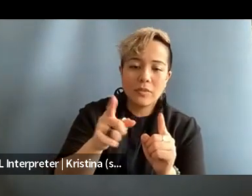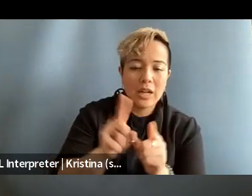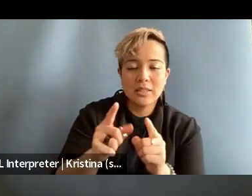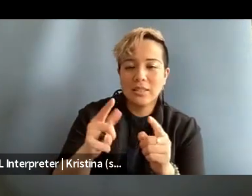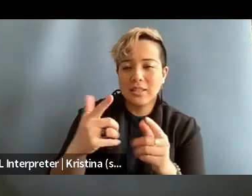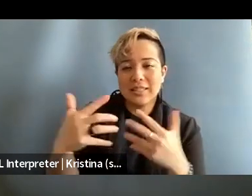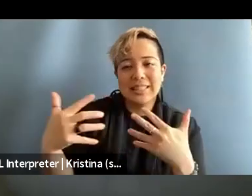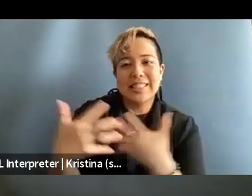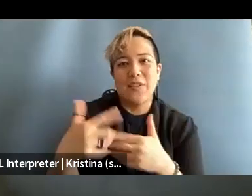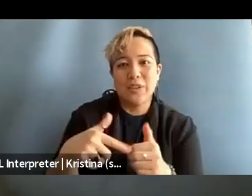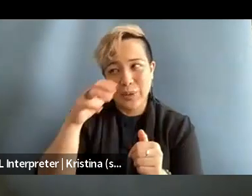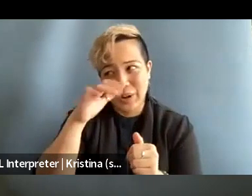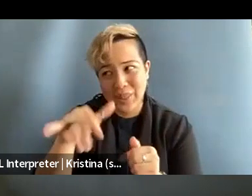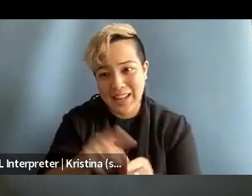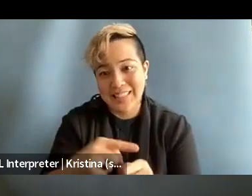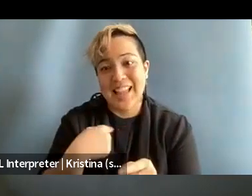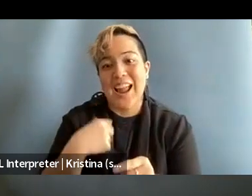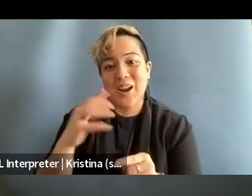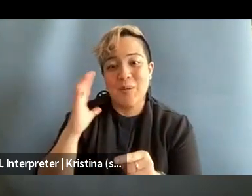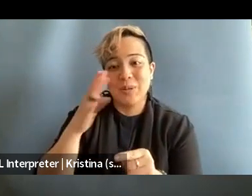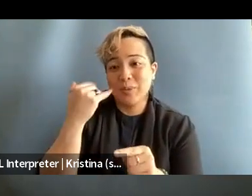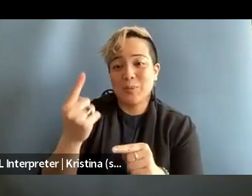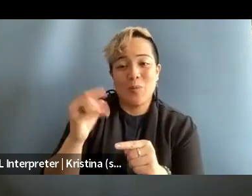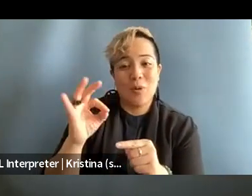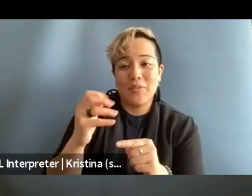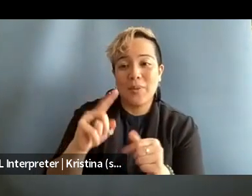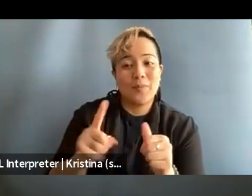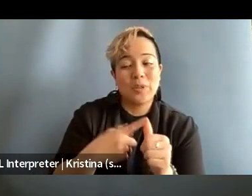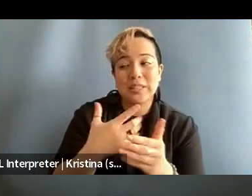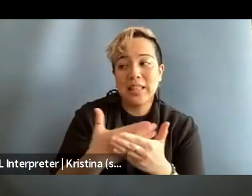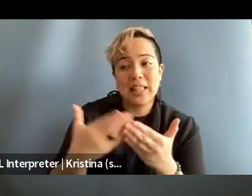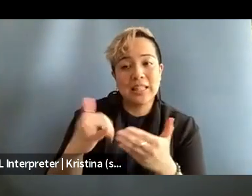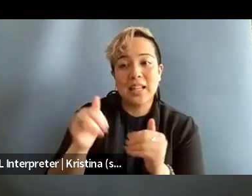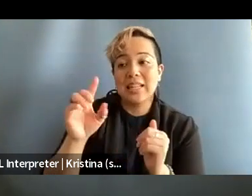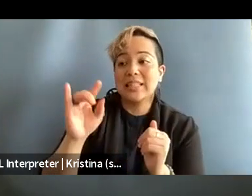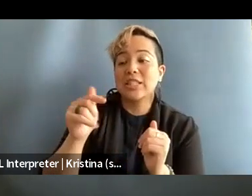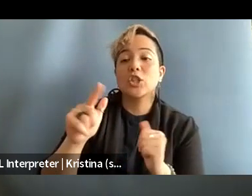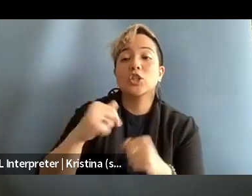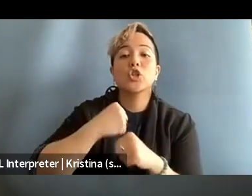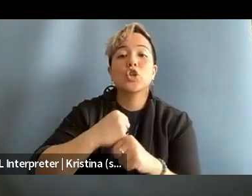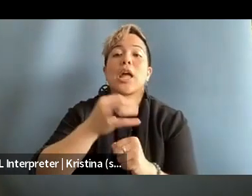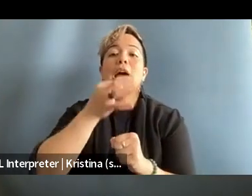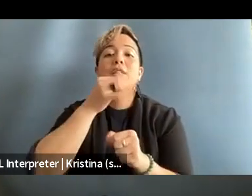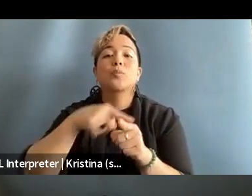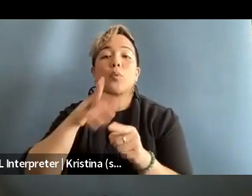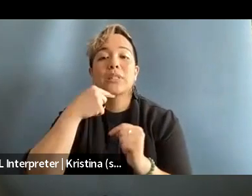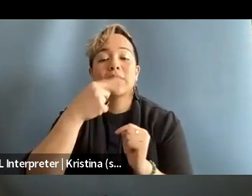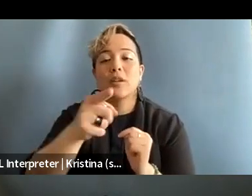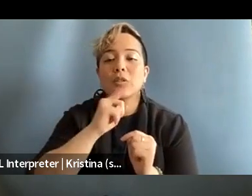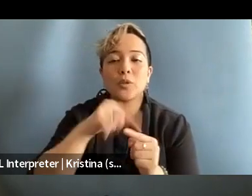to hear that as I was because one of the first things that a digital security expert will tell you is to separate your